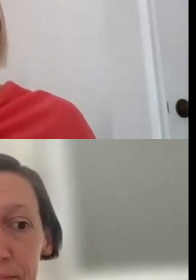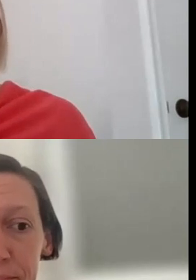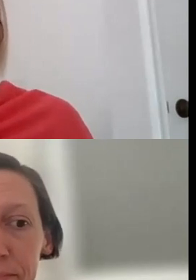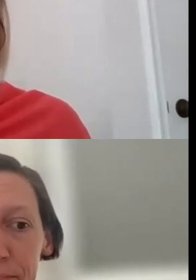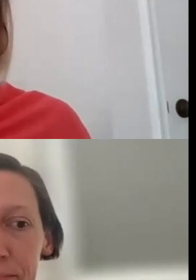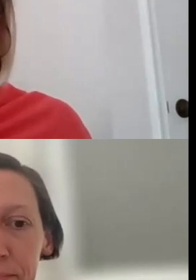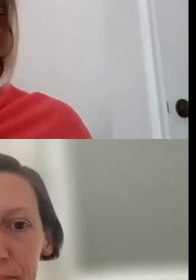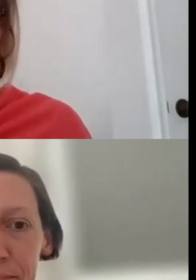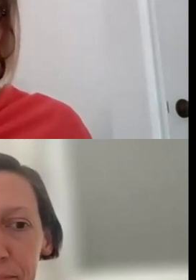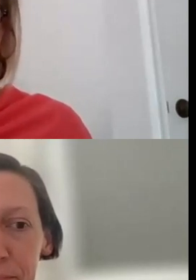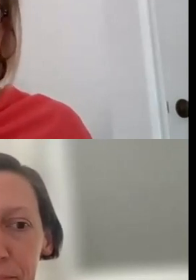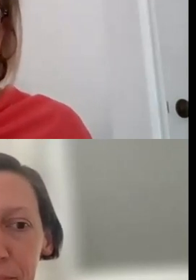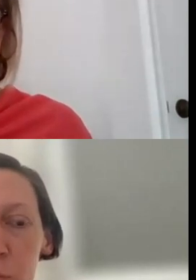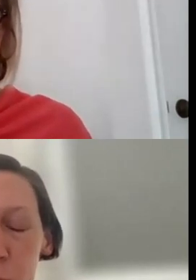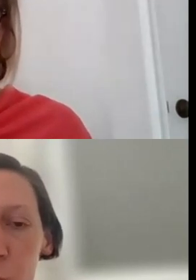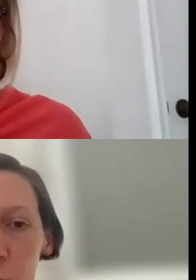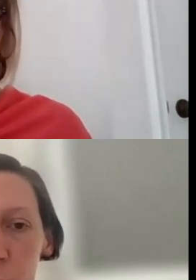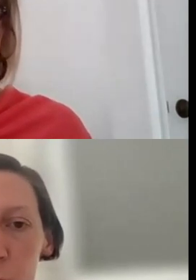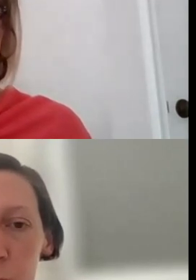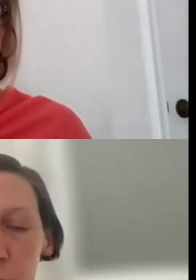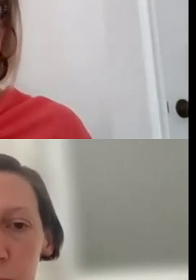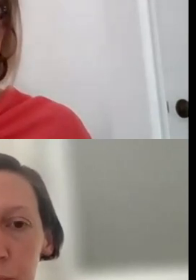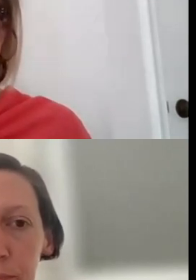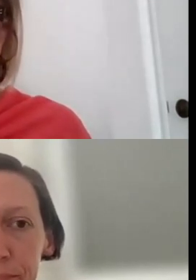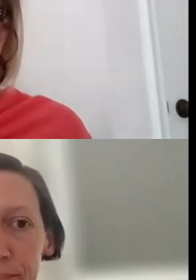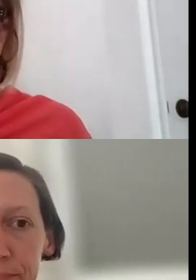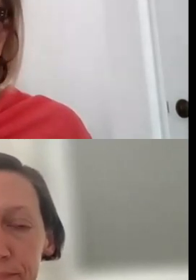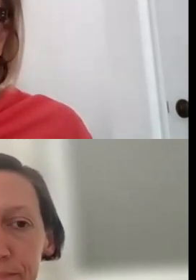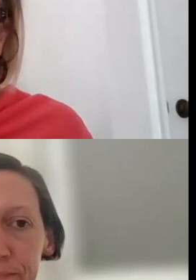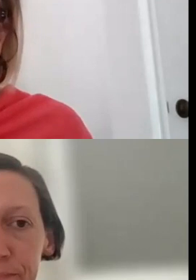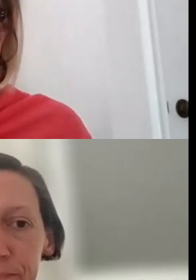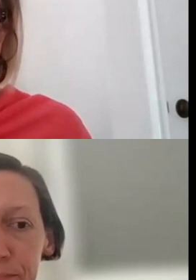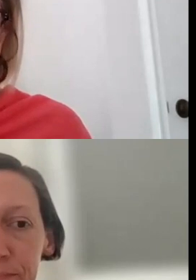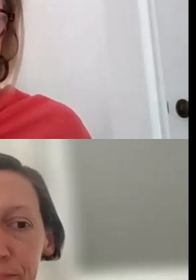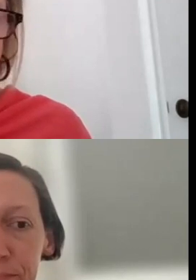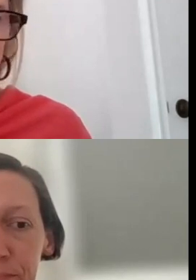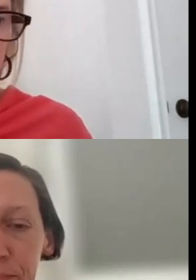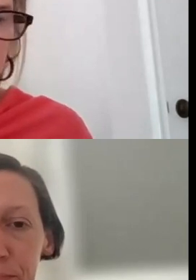AS A FISCAL SPONSOR BUT IS NOT A, NOT A NON-PROFIT ENTITY ITSELF?